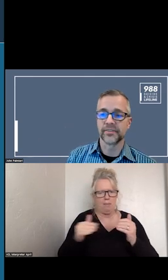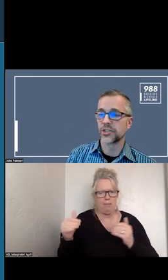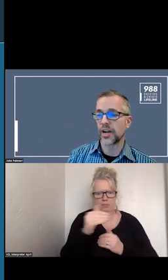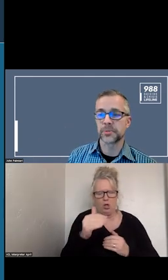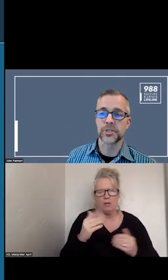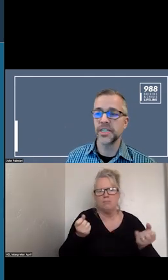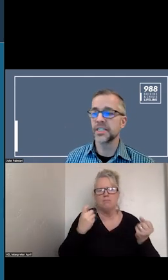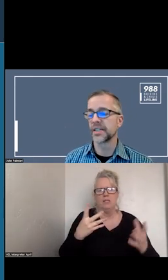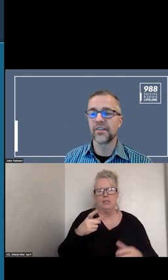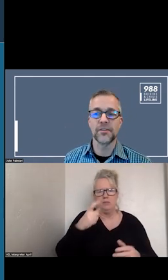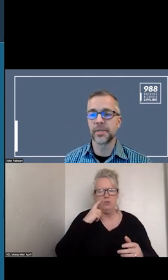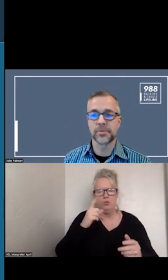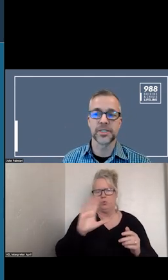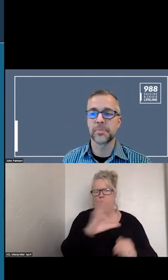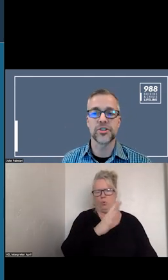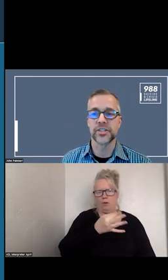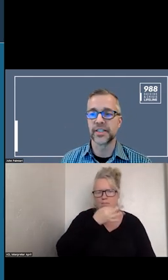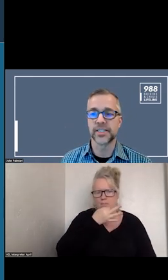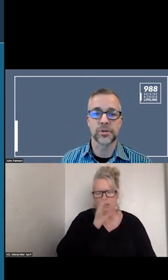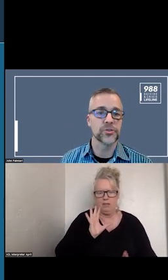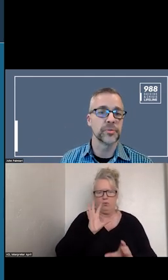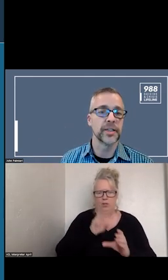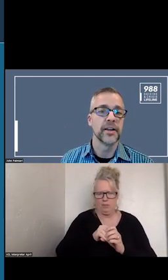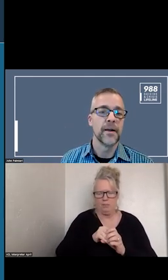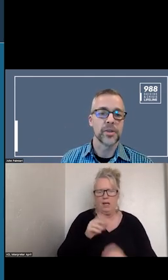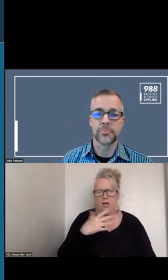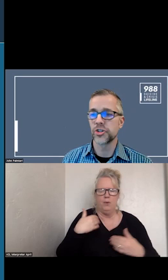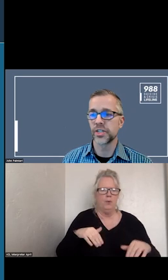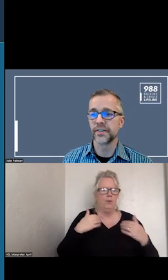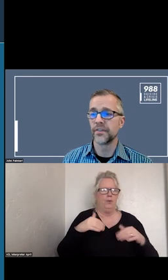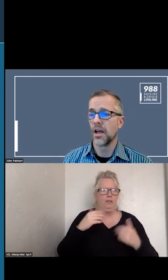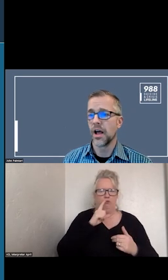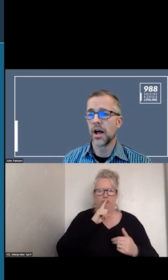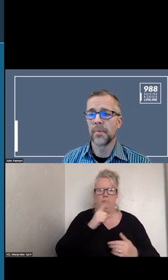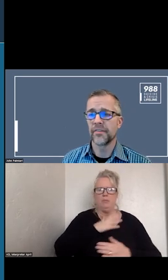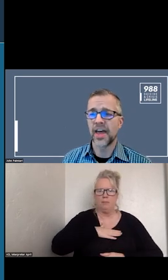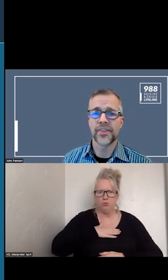GIVEN YOUR EXPERTS IN THIS AND WE ARE APPRECIATIVE OF THAT.